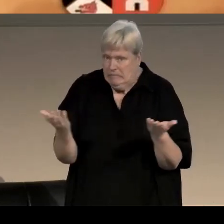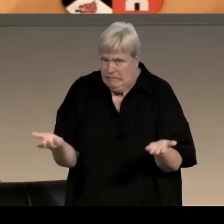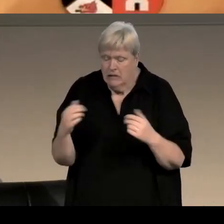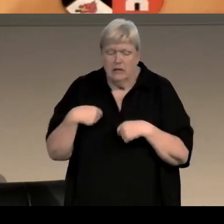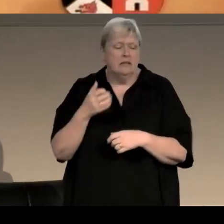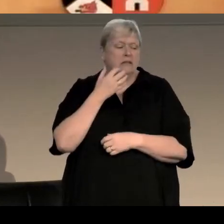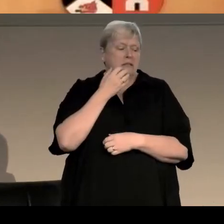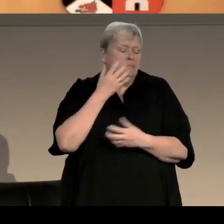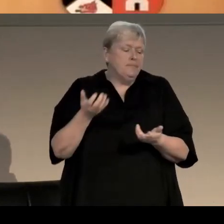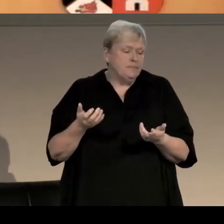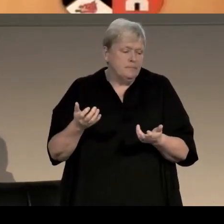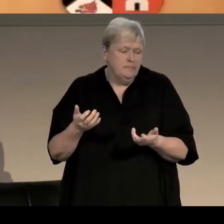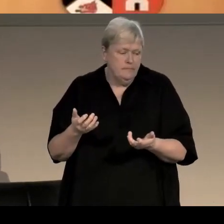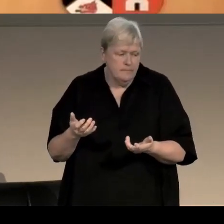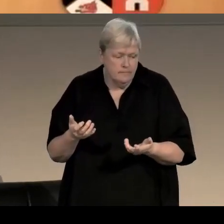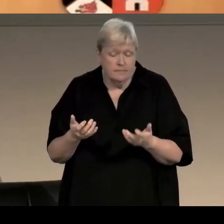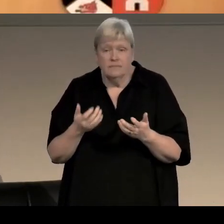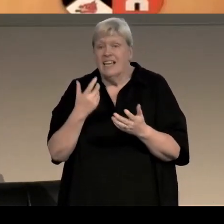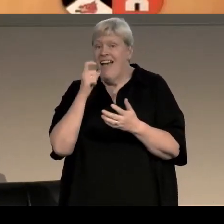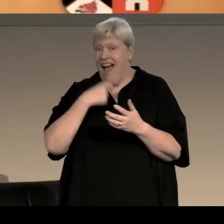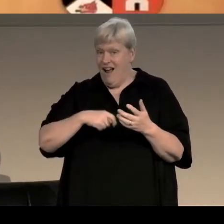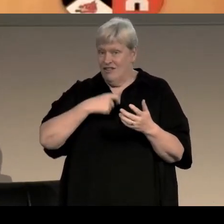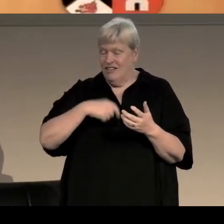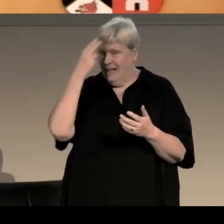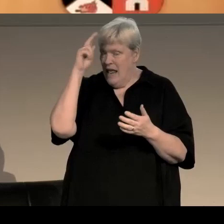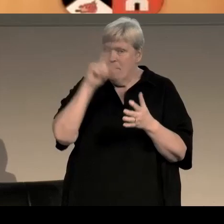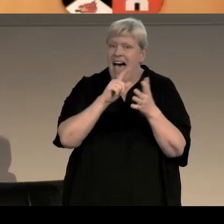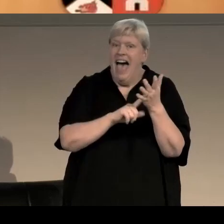So my protagonist is a young journalist called Allie Burns,